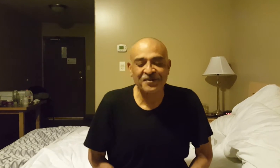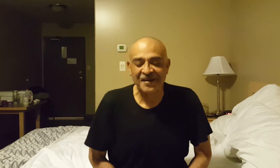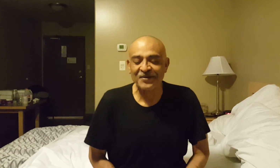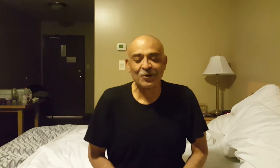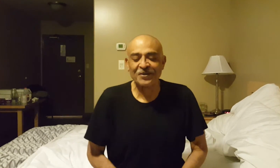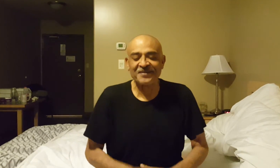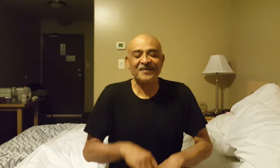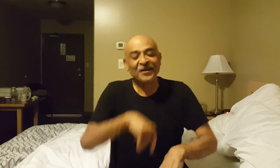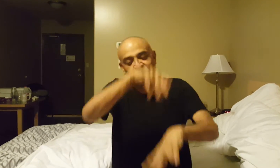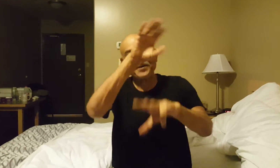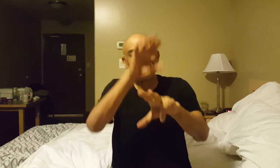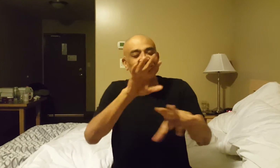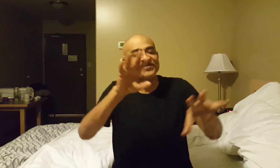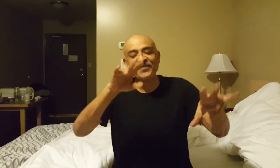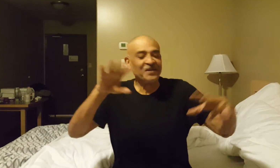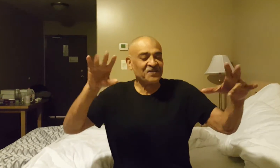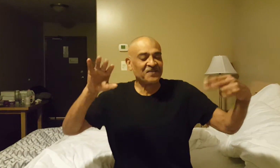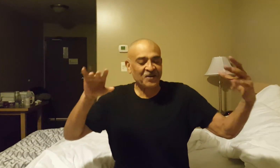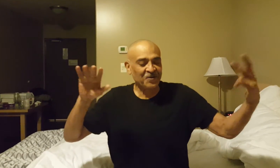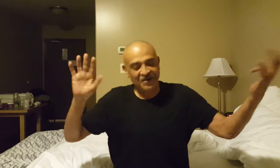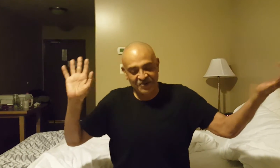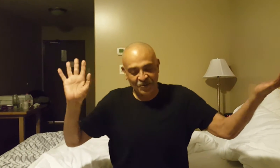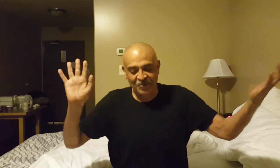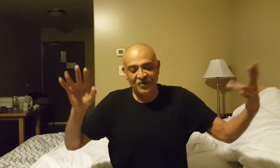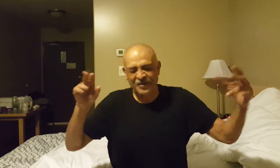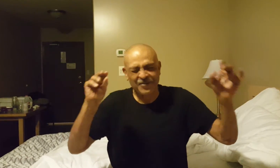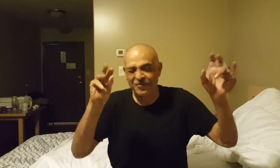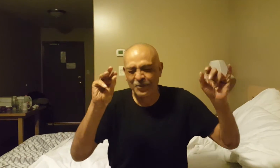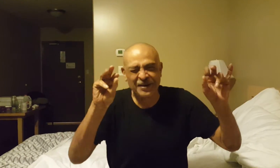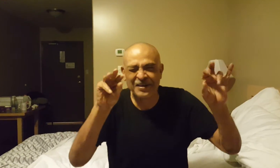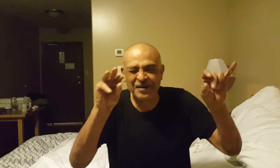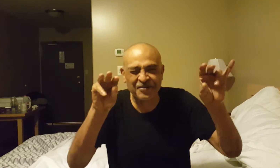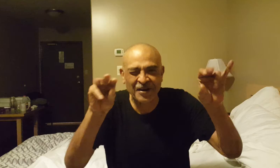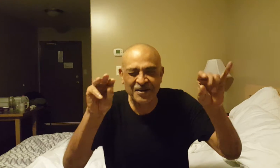because I know that the experts in these fields that I talk about, which I've only read